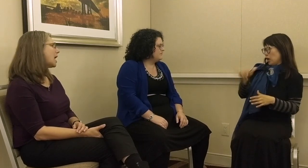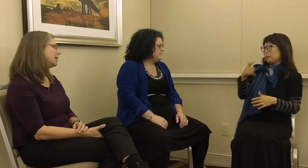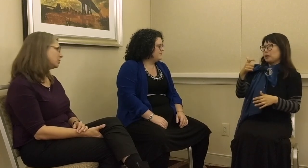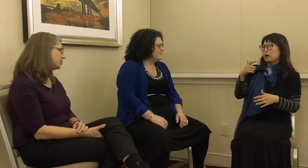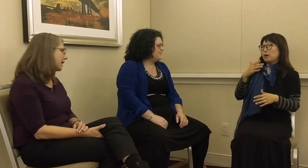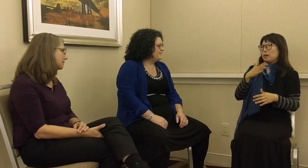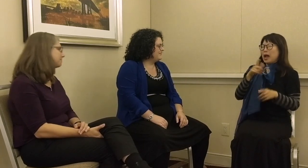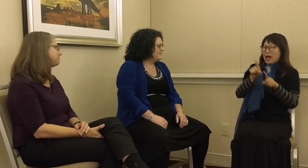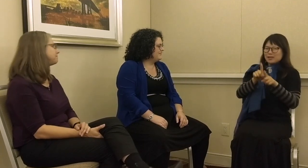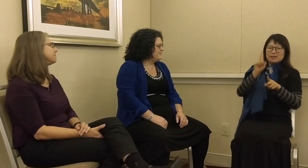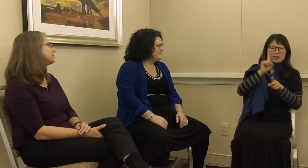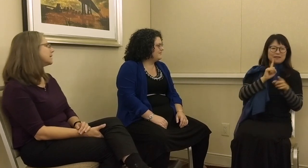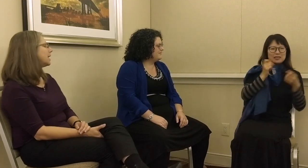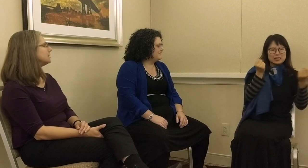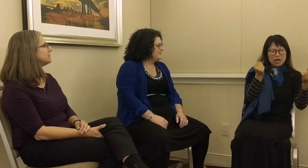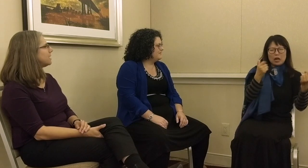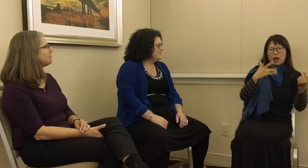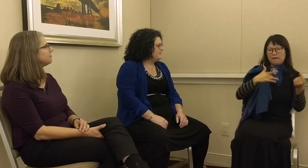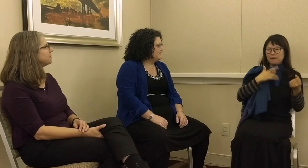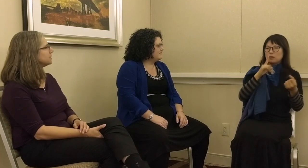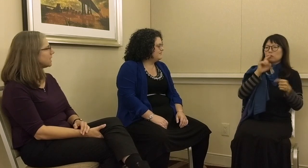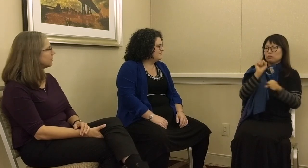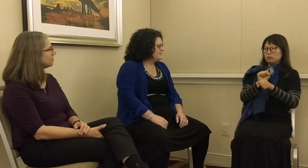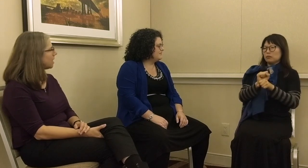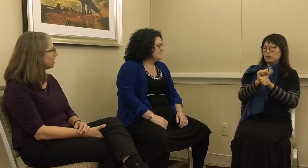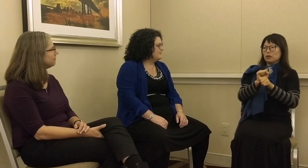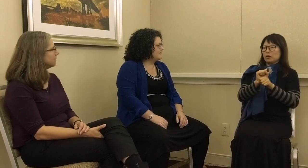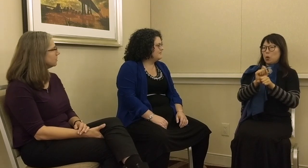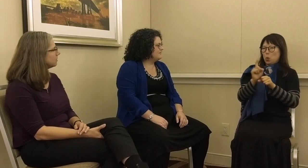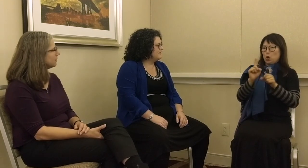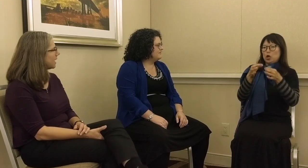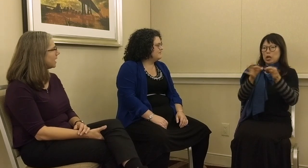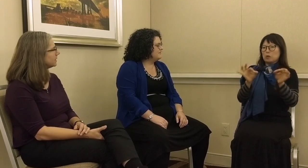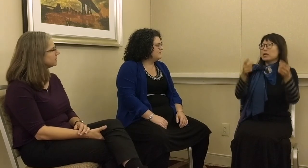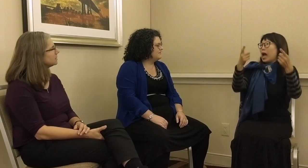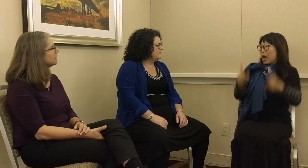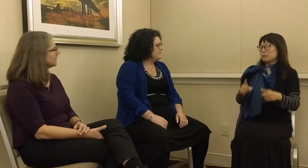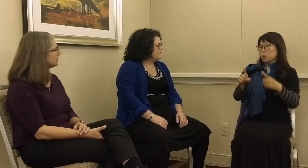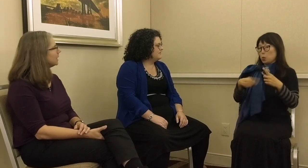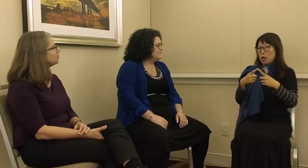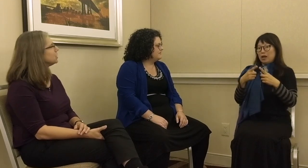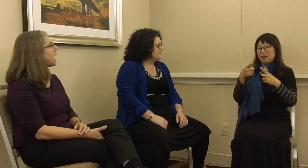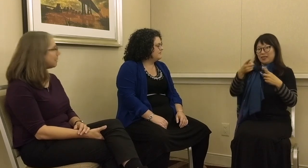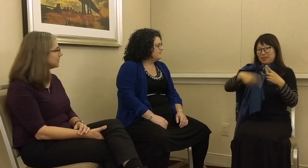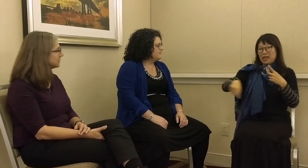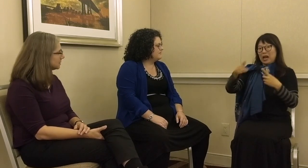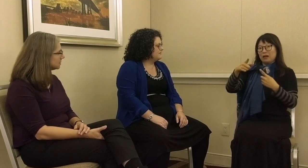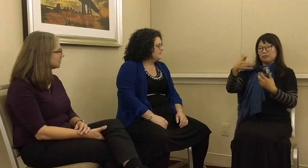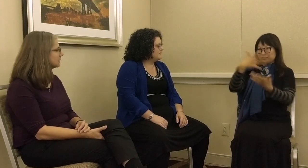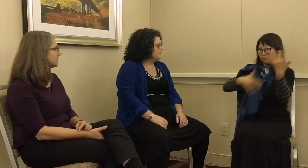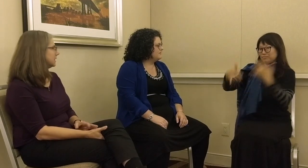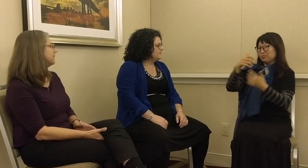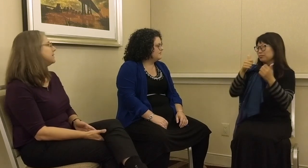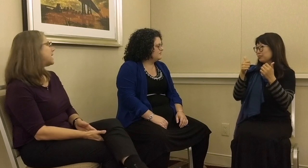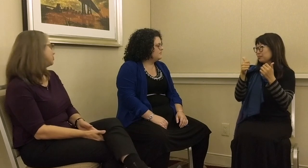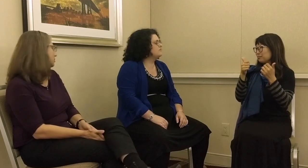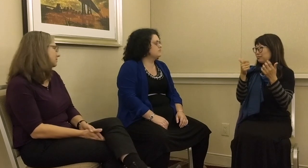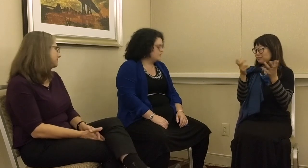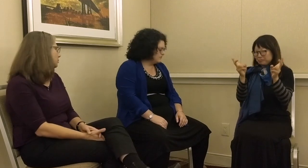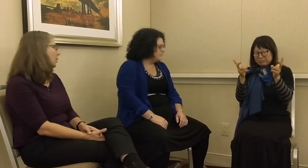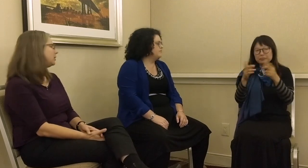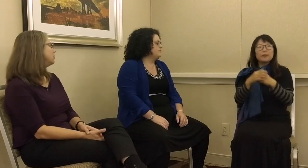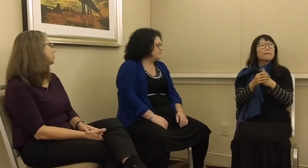I don’t do that. As a deaf signer, I feel that language happens in the natural when